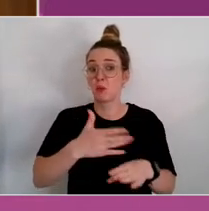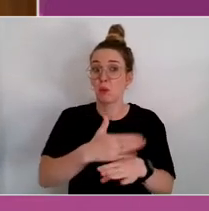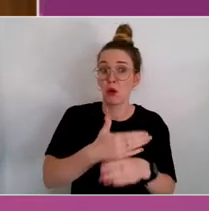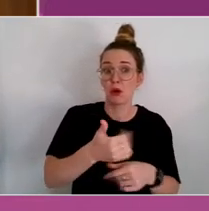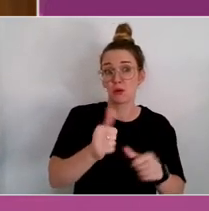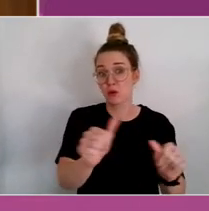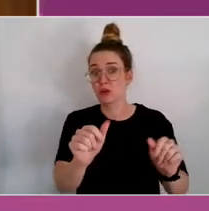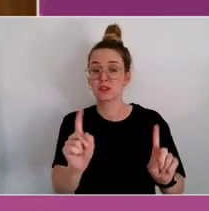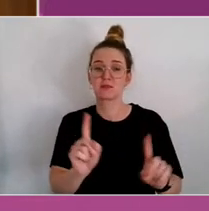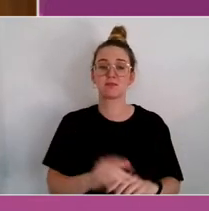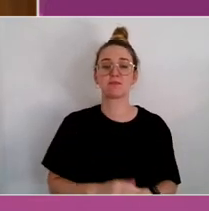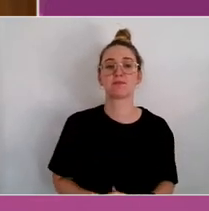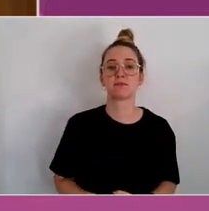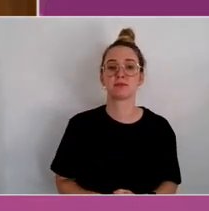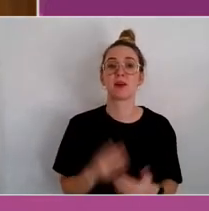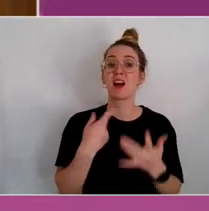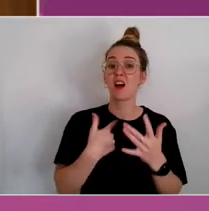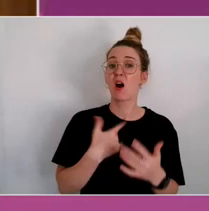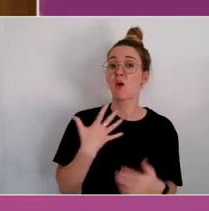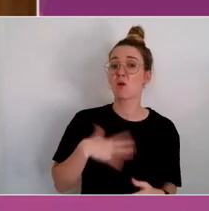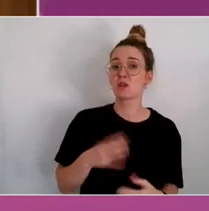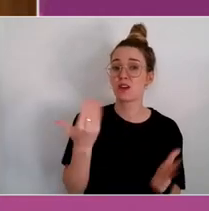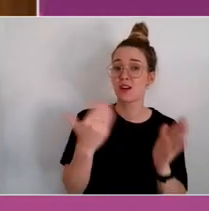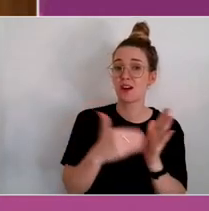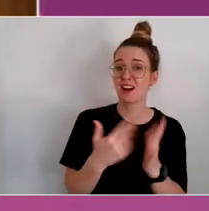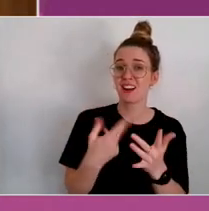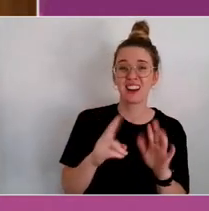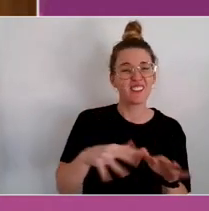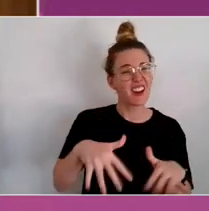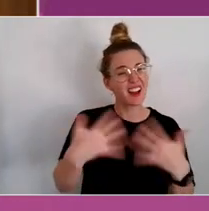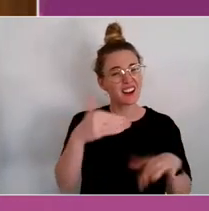And I do want to say, if there were any issues that were raised for you, anyone watching